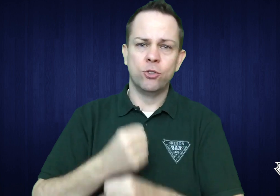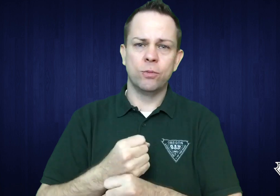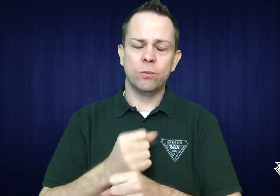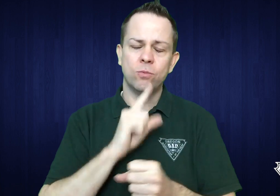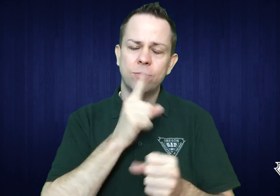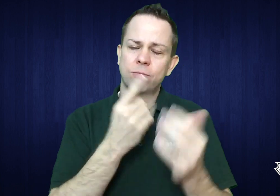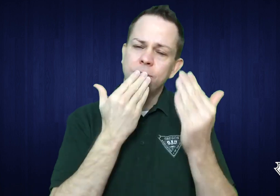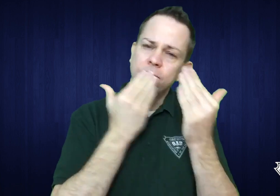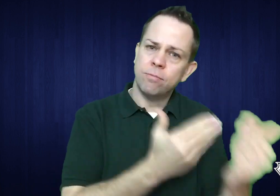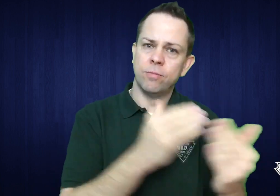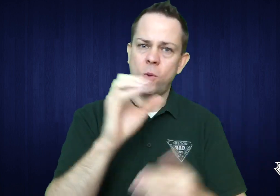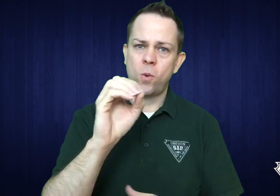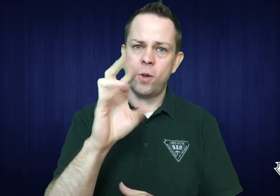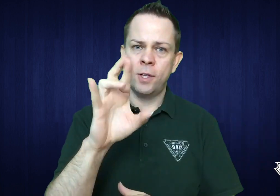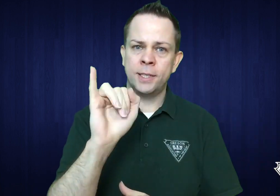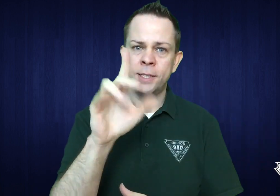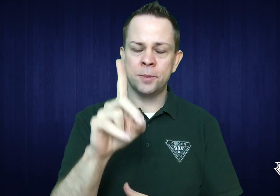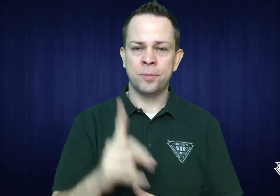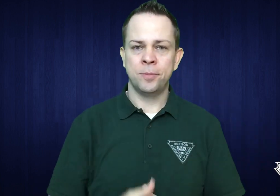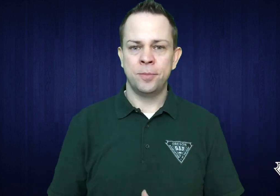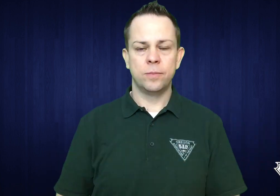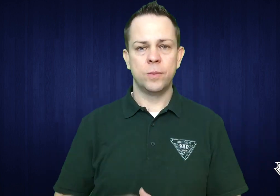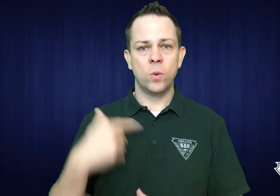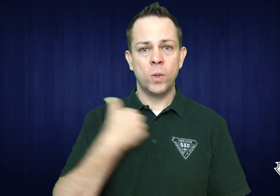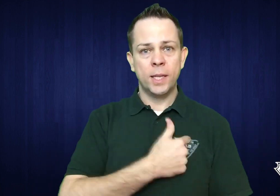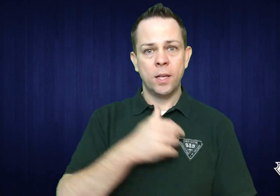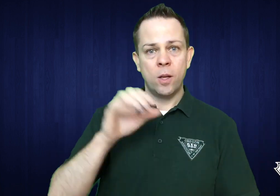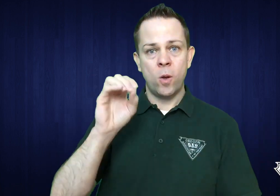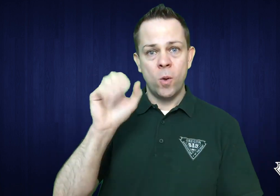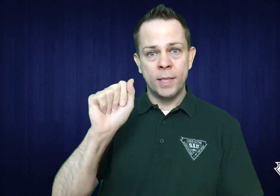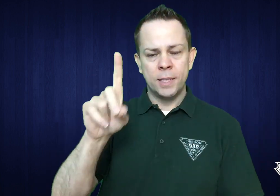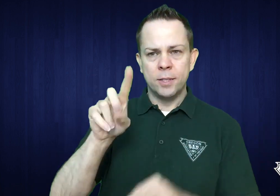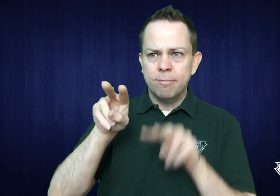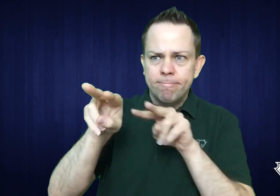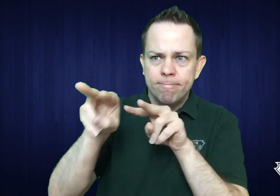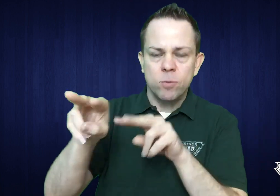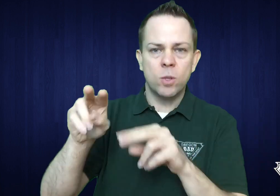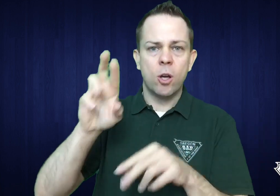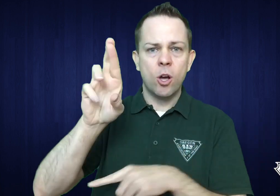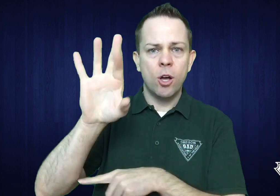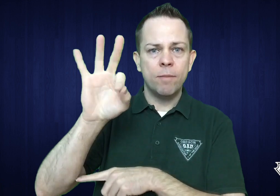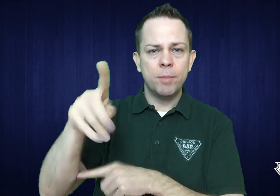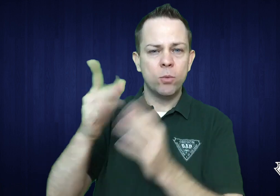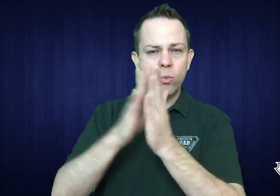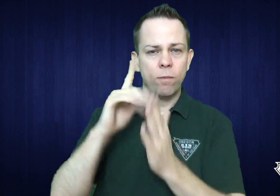We offer our thanks to ORID for that. We at OAD have been looking with great interest at an RFP